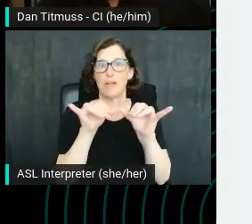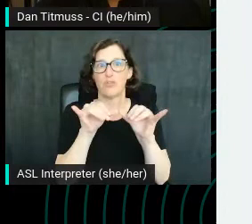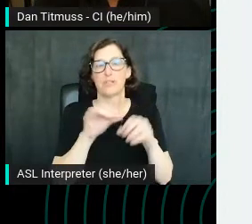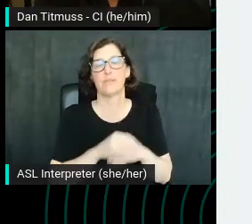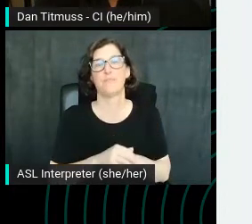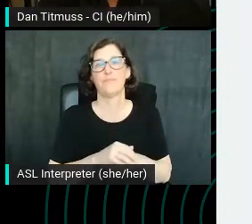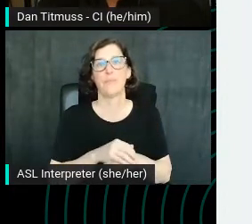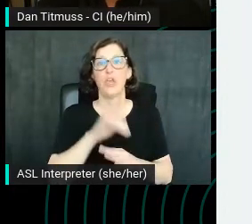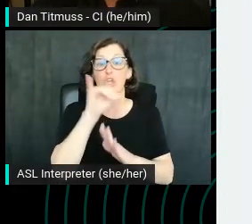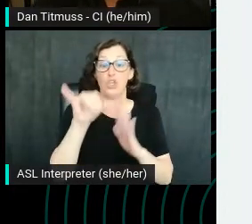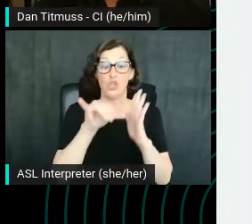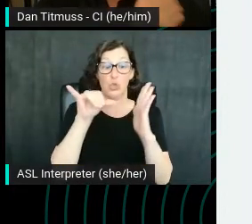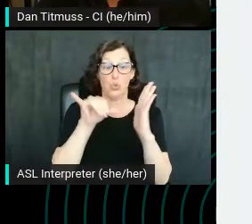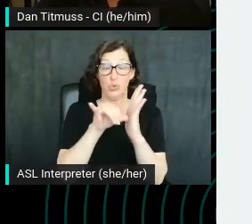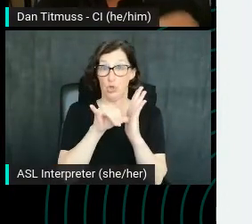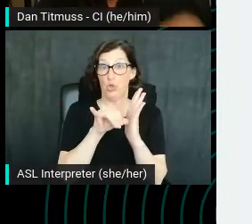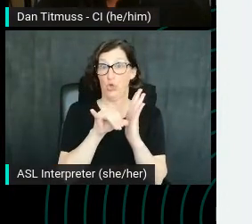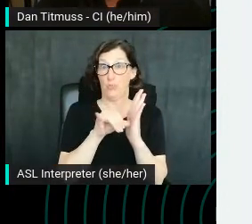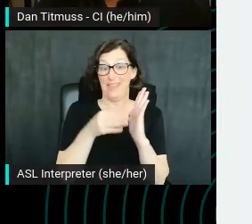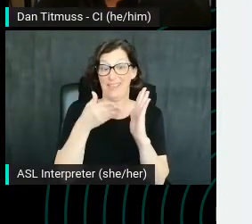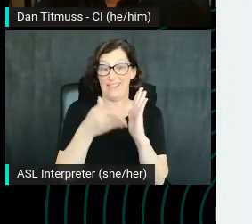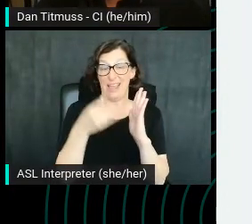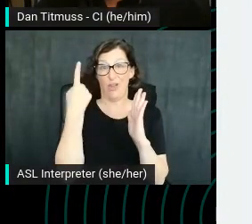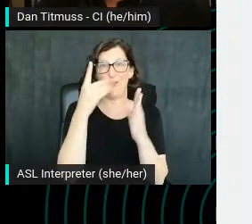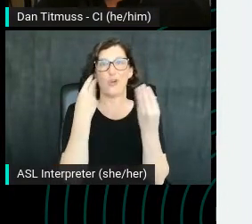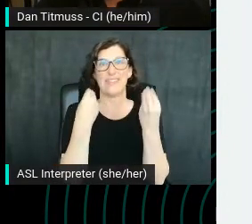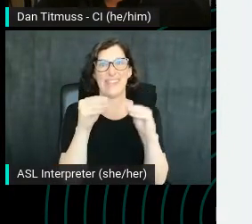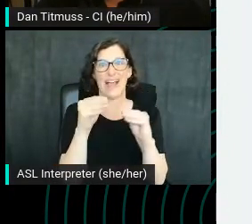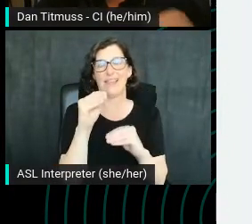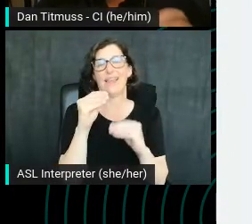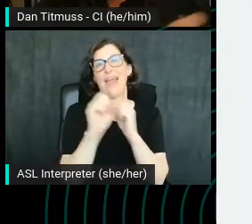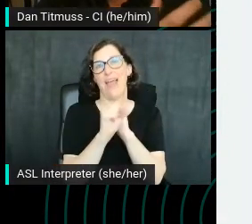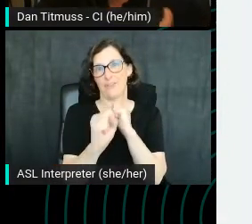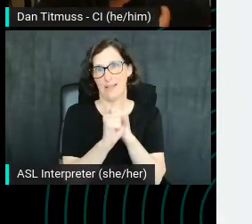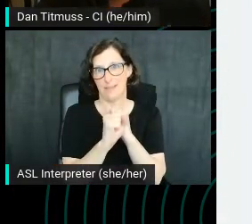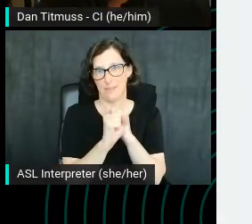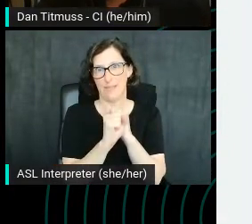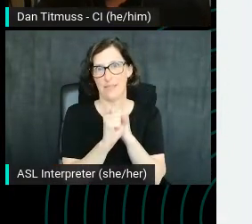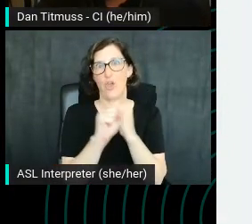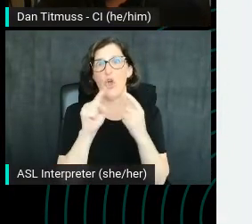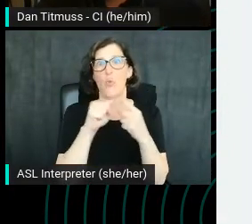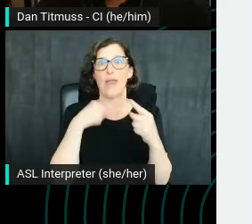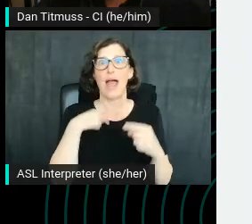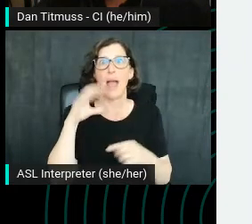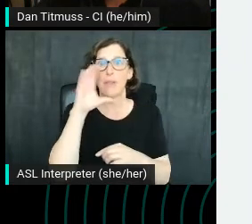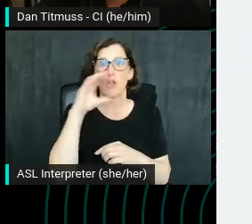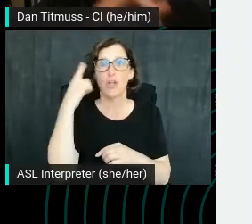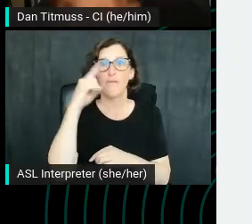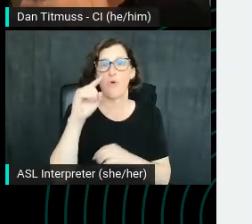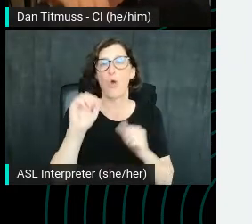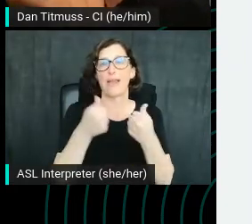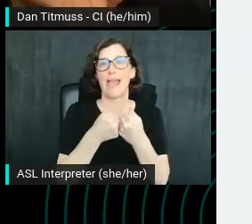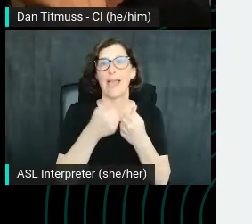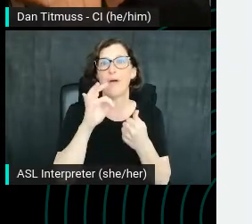YouTube exists to sell ads. While looking for Game of Thrones fan theory videos, like this one here.